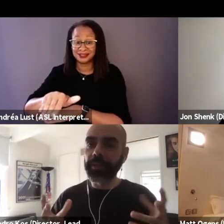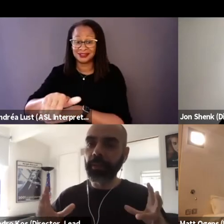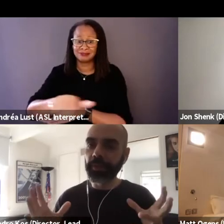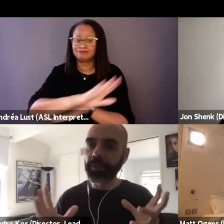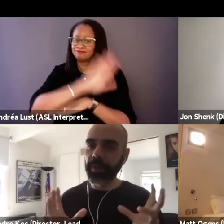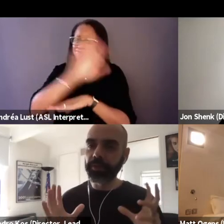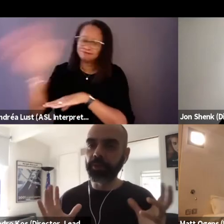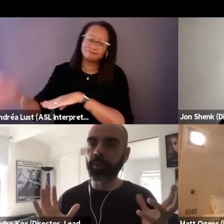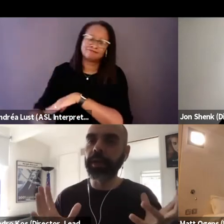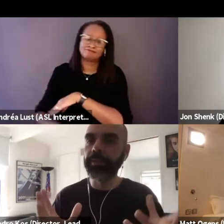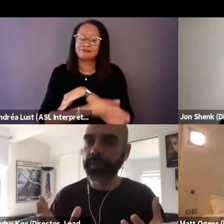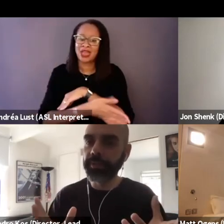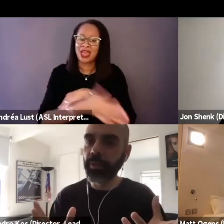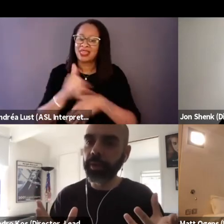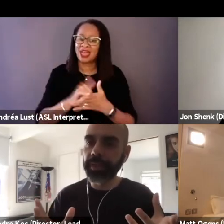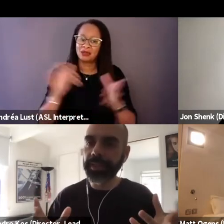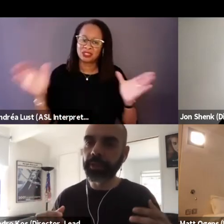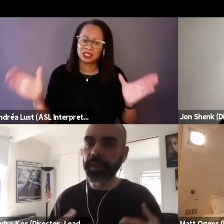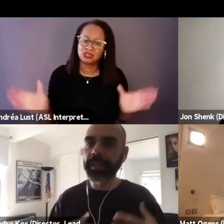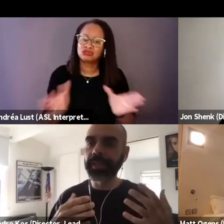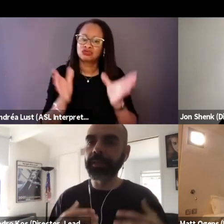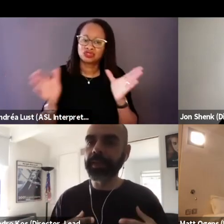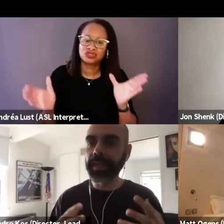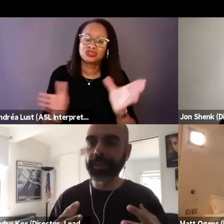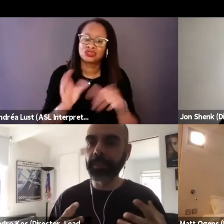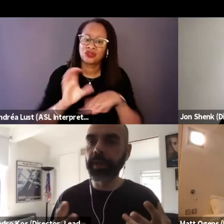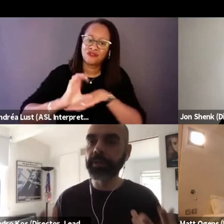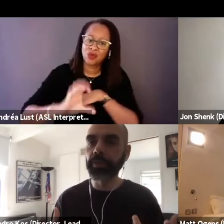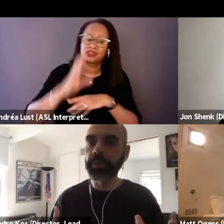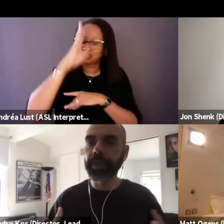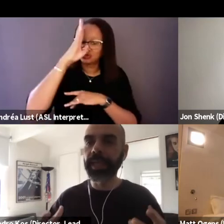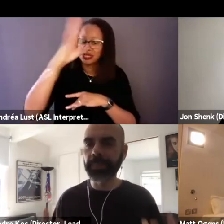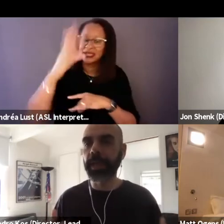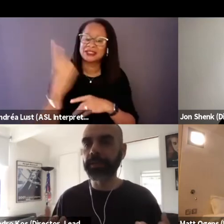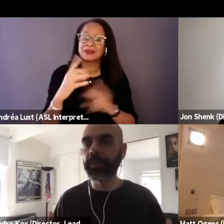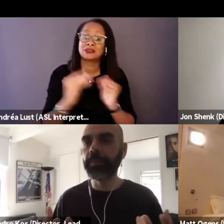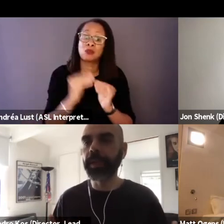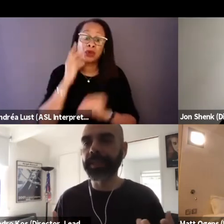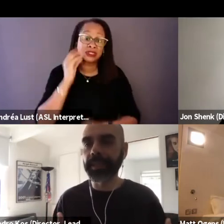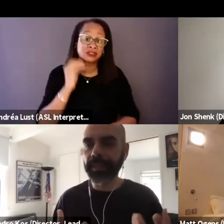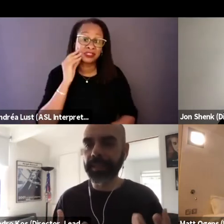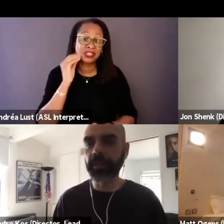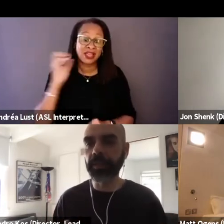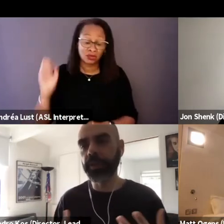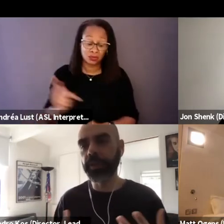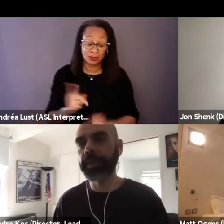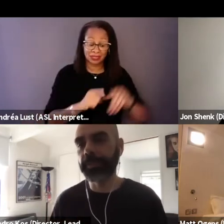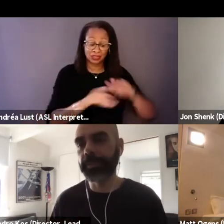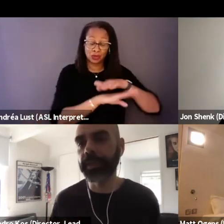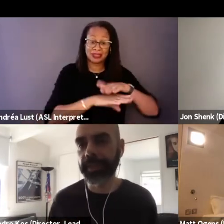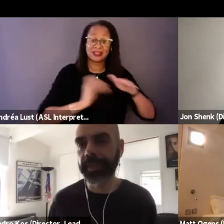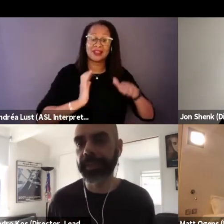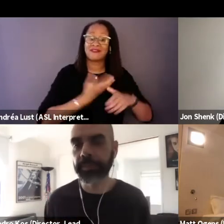that was sort of our driving force in creating something experiential that gets back to the basics of our human experience.